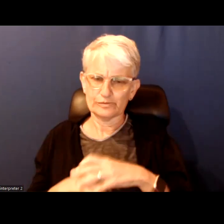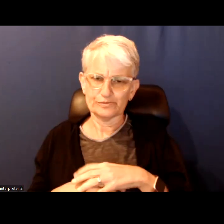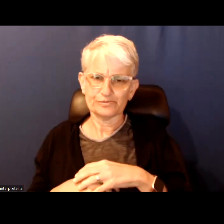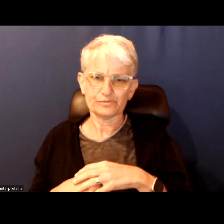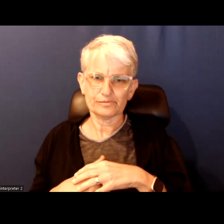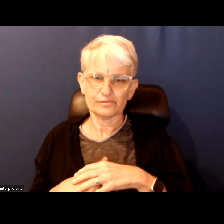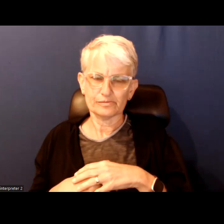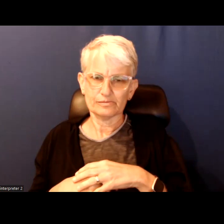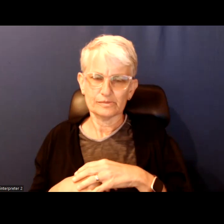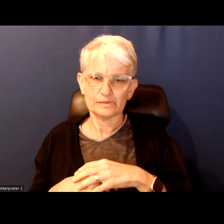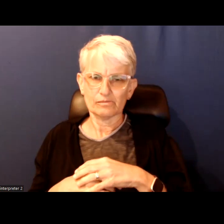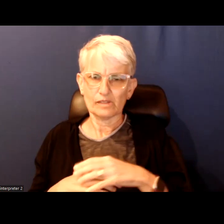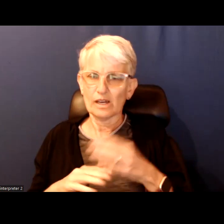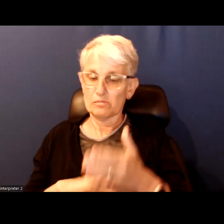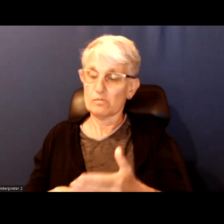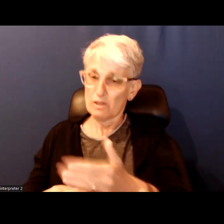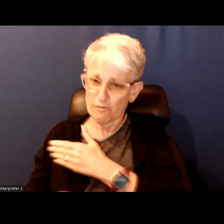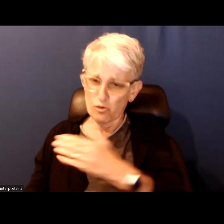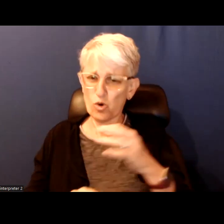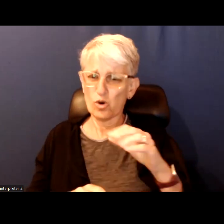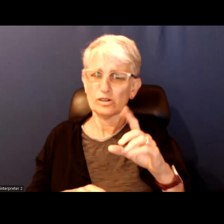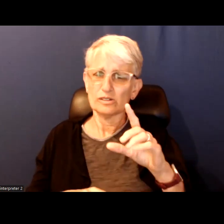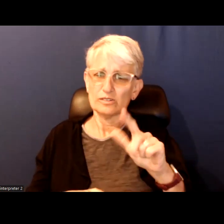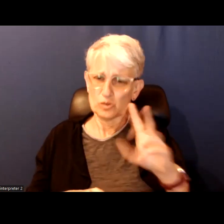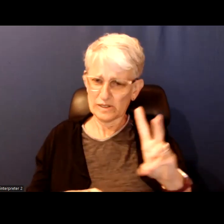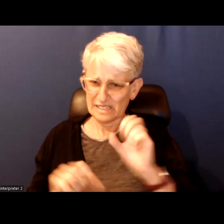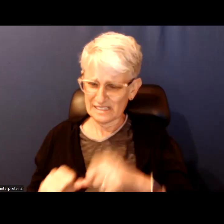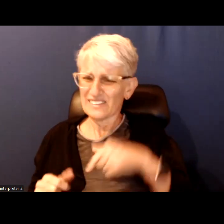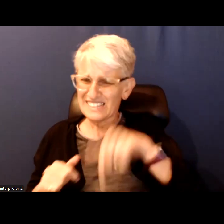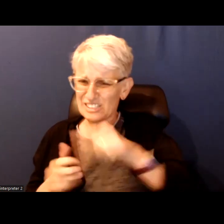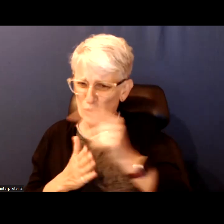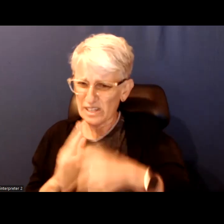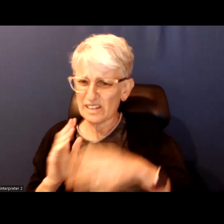And advanced polls are open go and vote this weekend is what I have been saying.